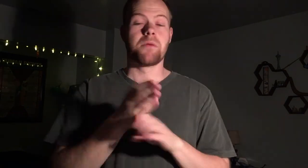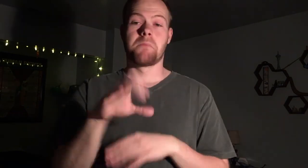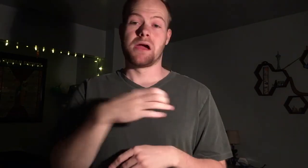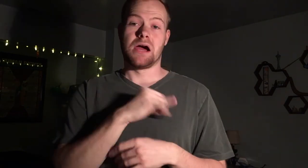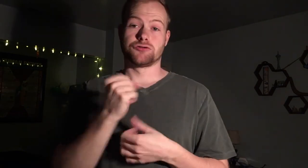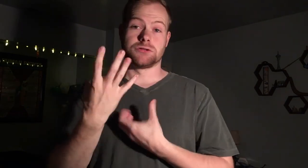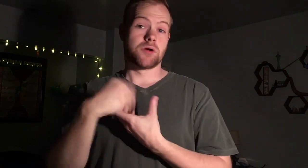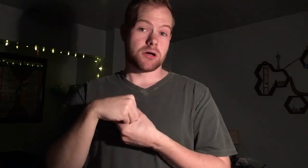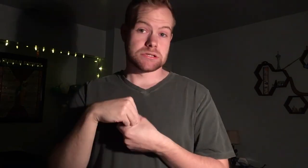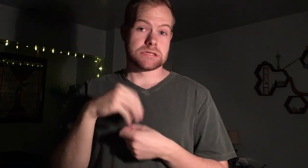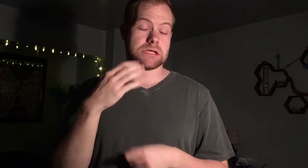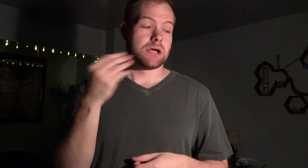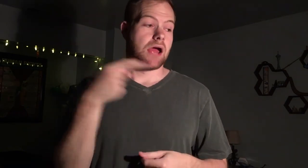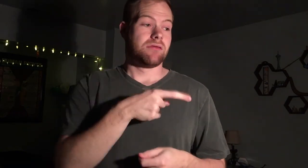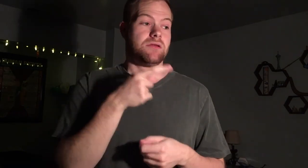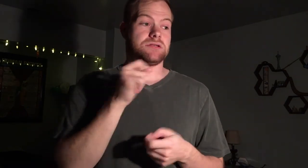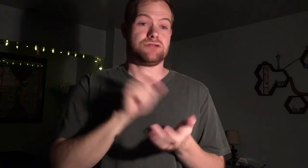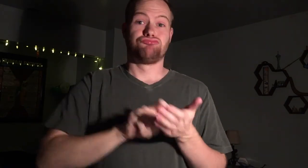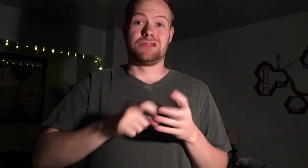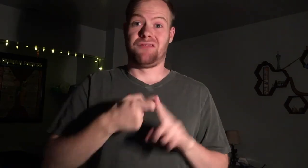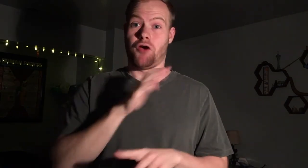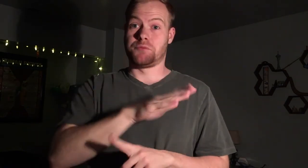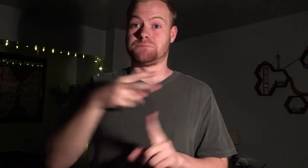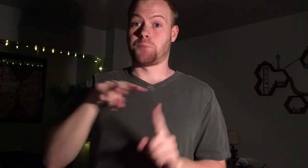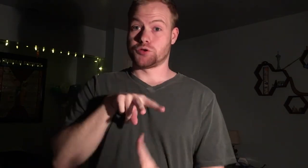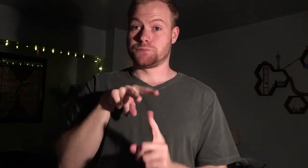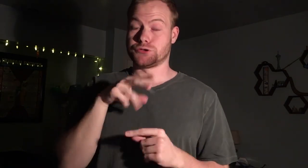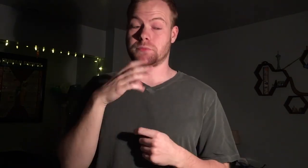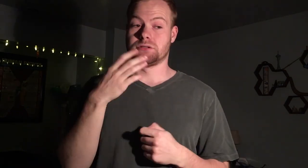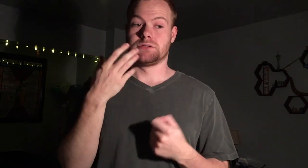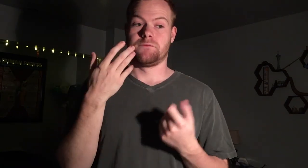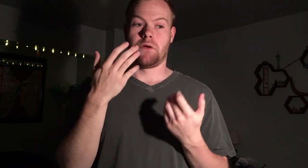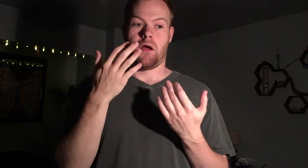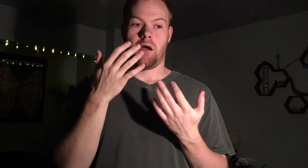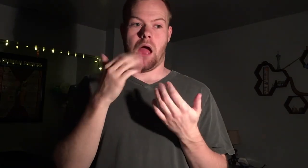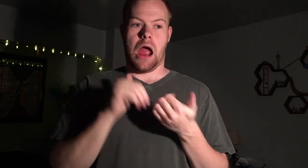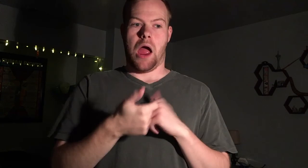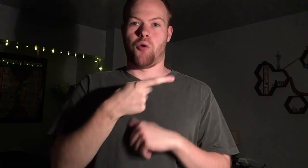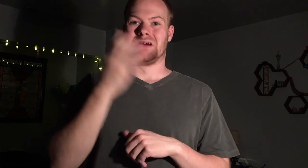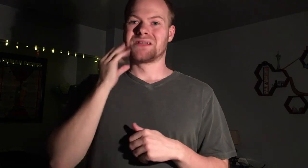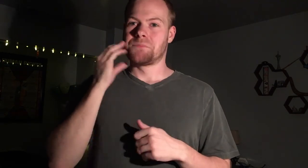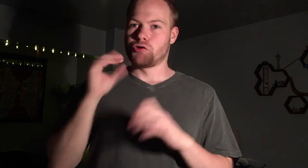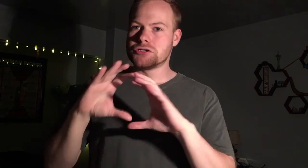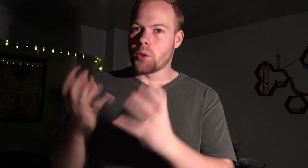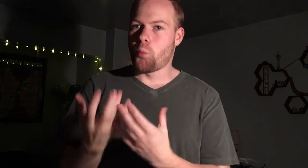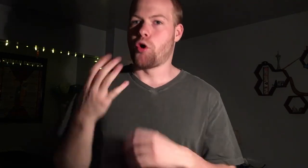The main character is autistic, and this is written from his point of view, how he experiences the world,